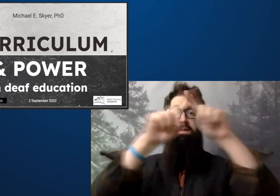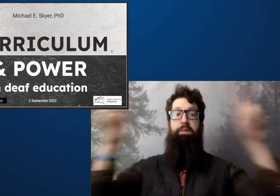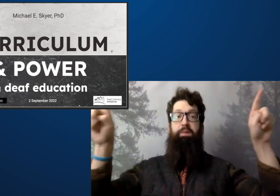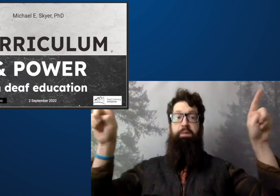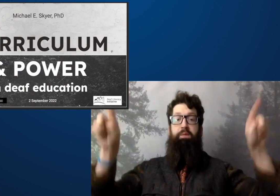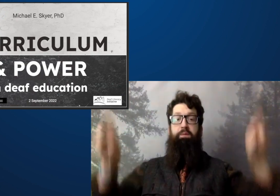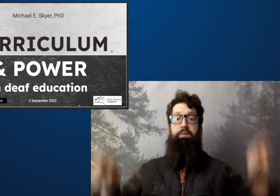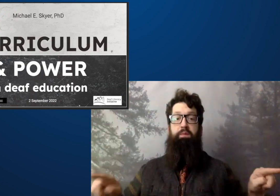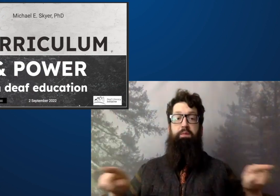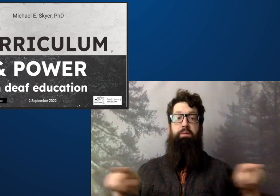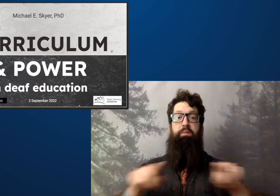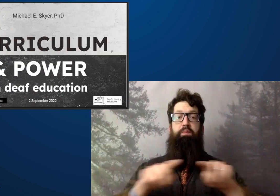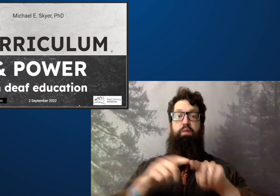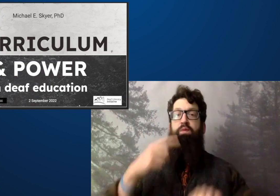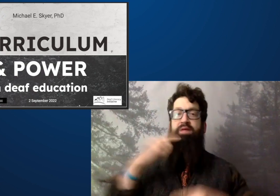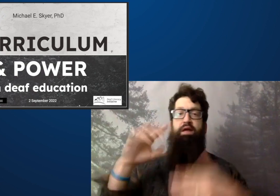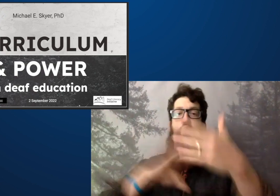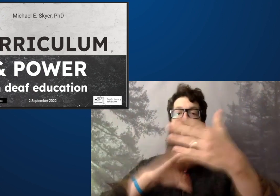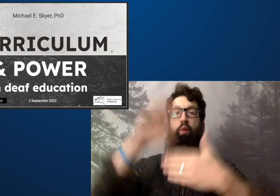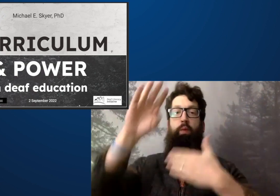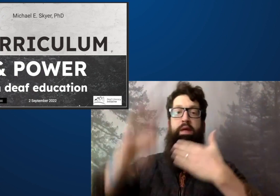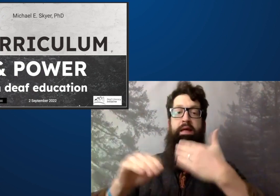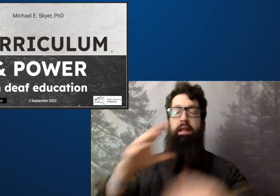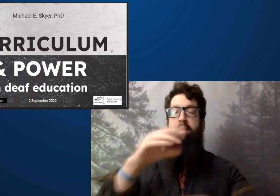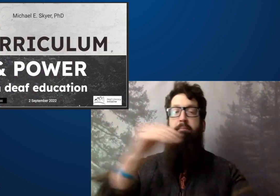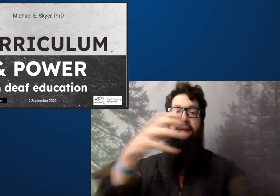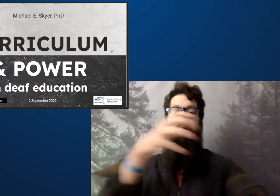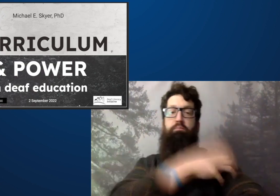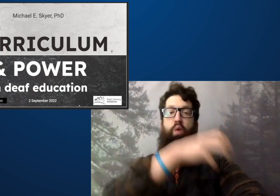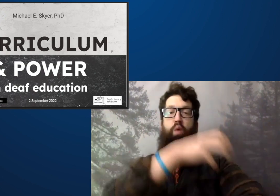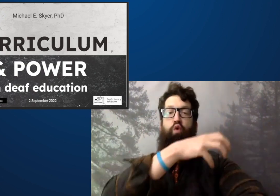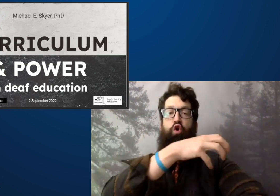Just checking to make sure that sometimes we have